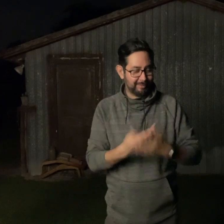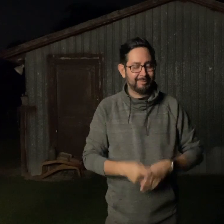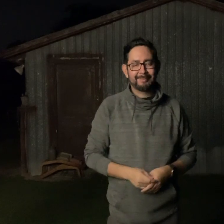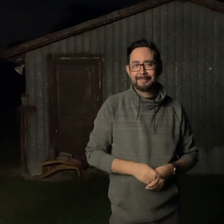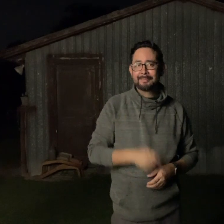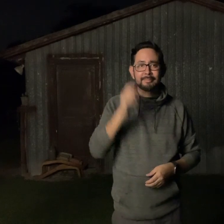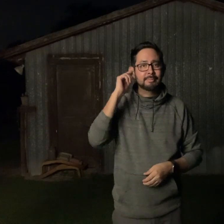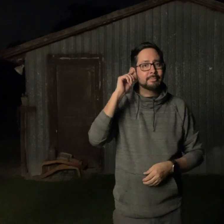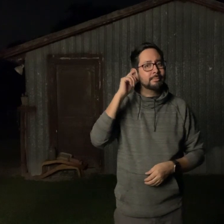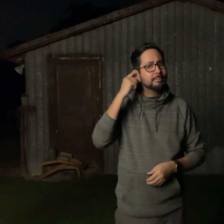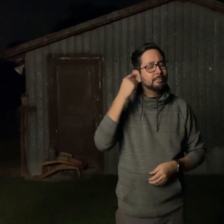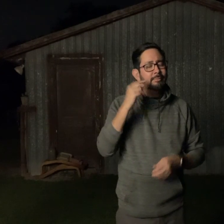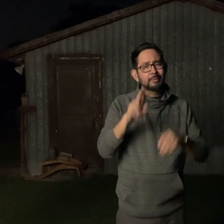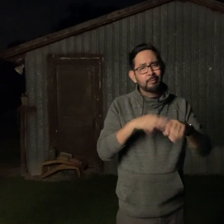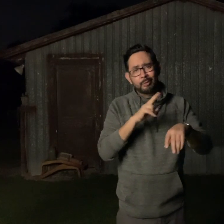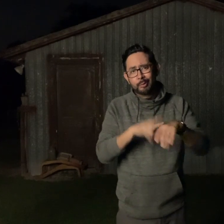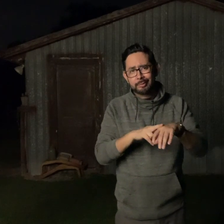that are going to be necessary to make this a success.